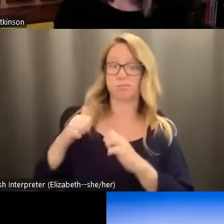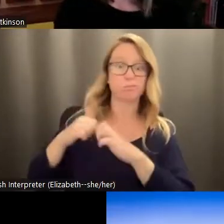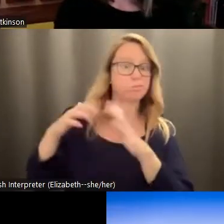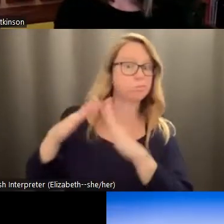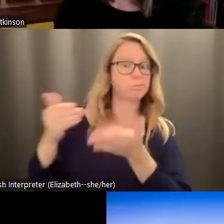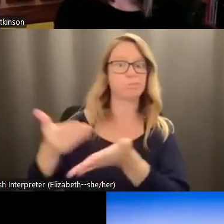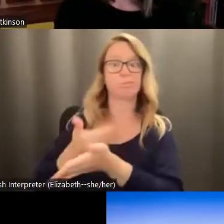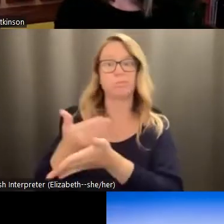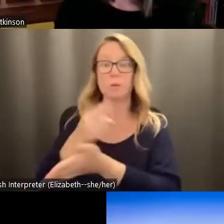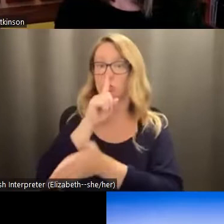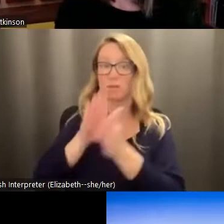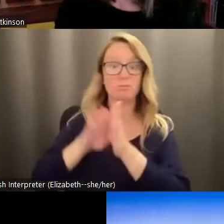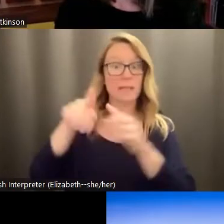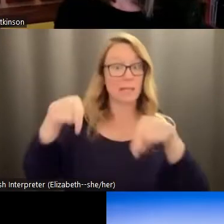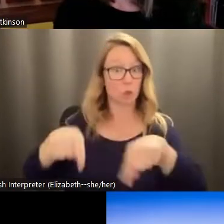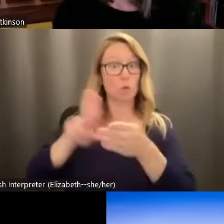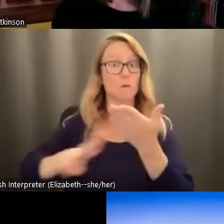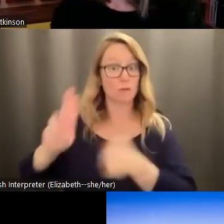originally developed here at the University of Washington by our